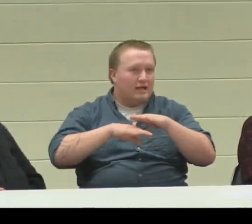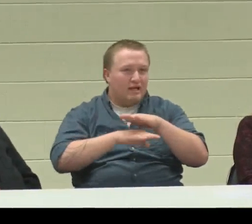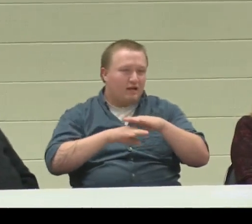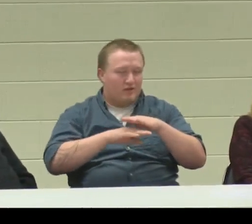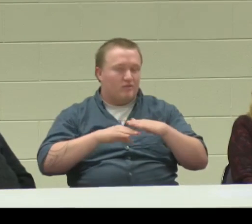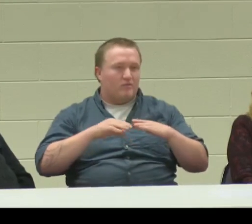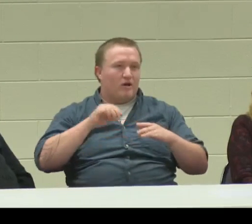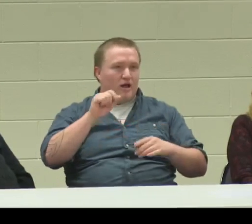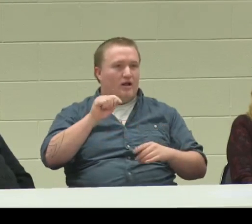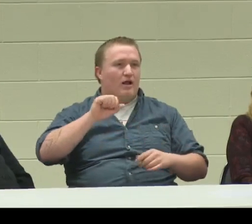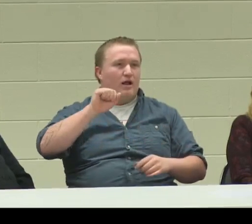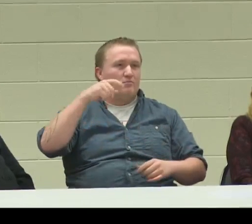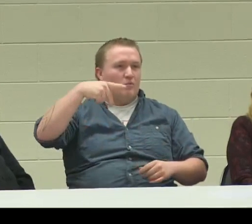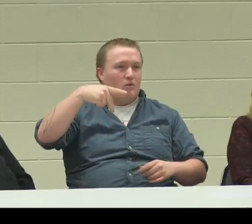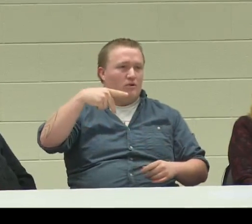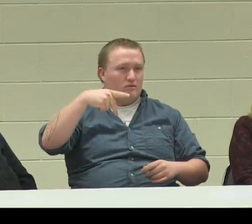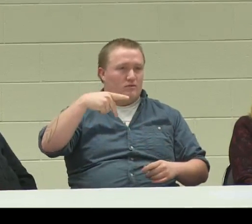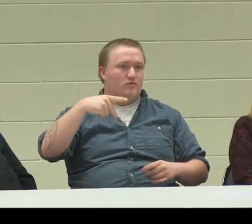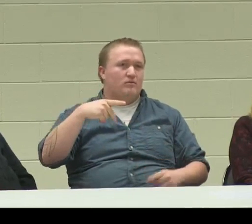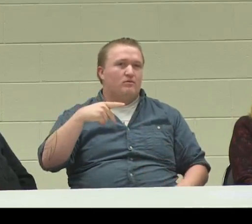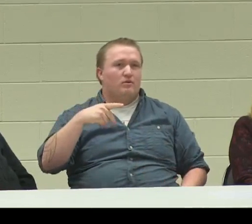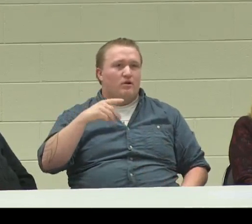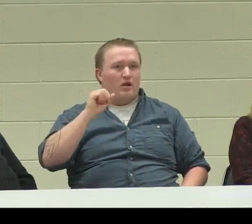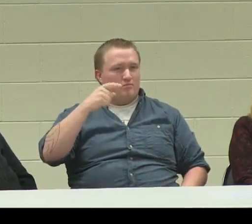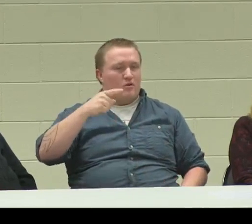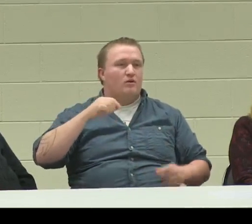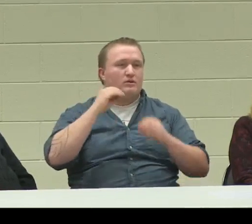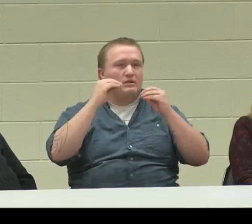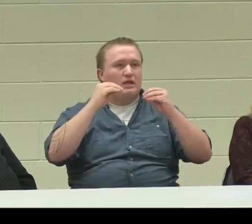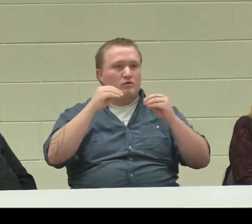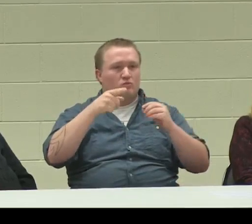I started with the basics at Aspen Point,